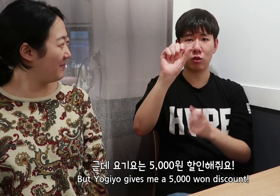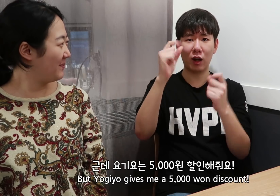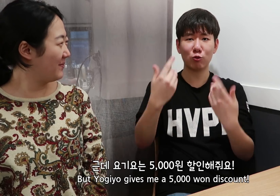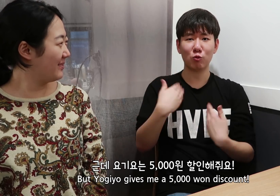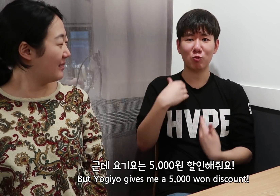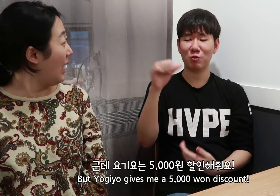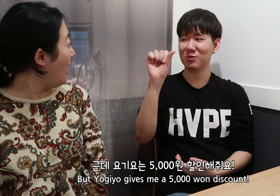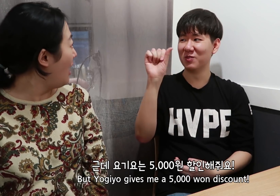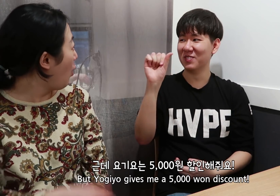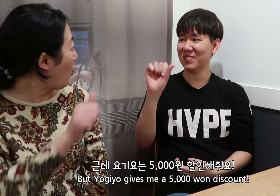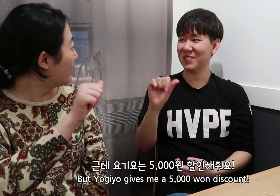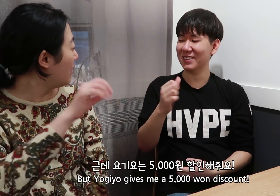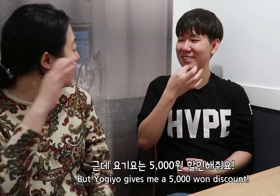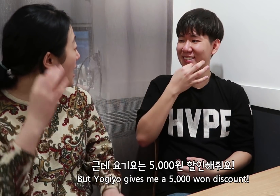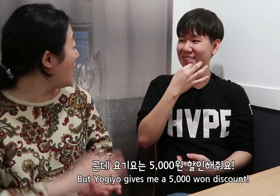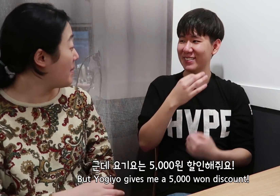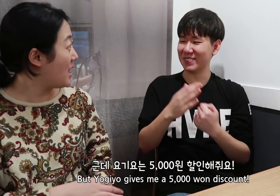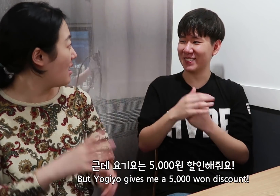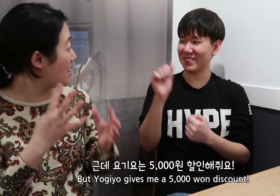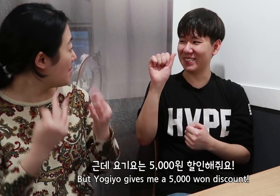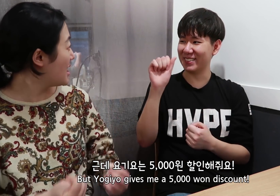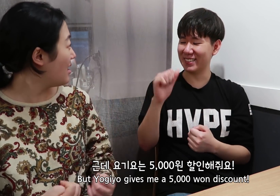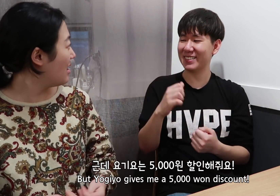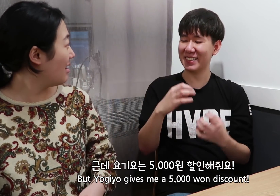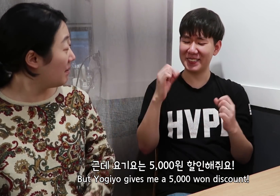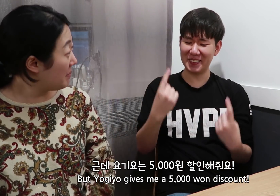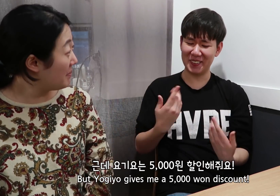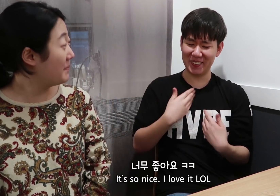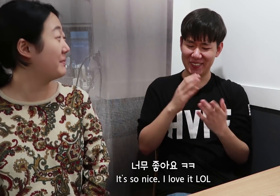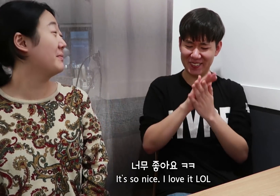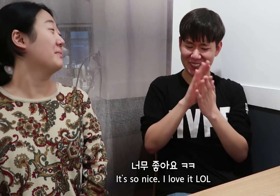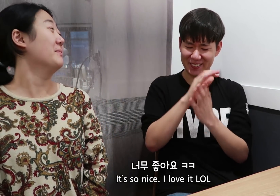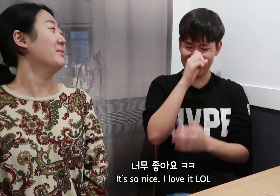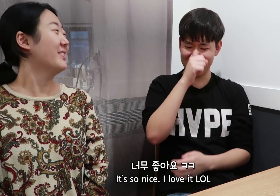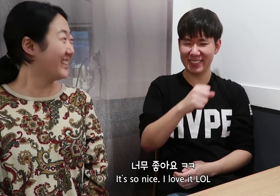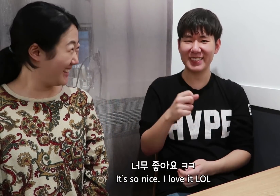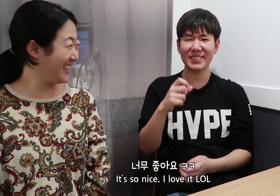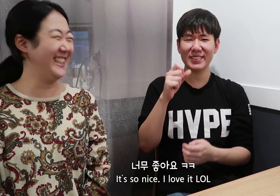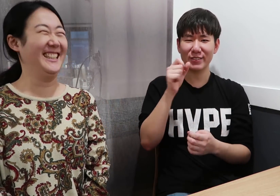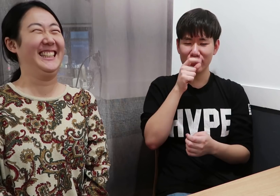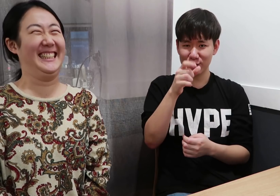But Yogiyo gives me a 5,000 won discount! It’s so nice. I love it LOL